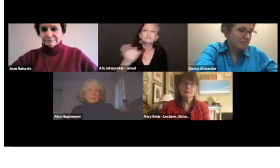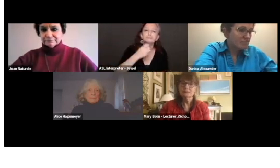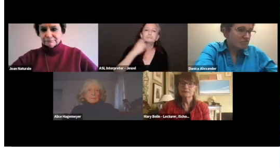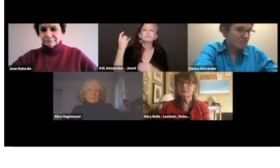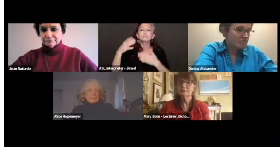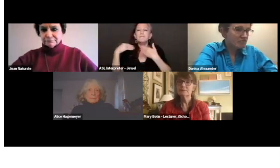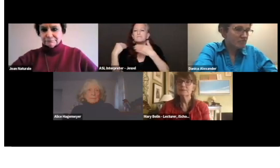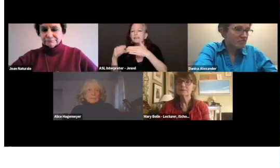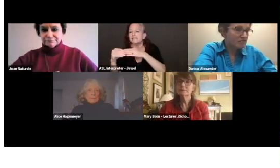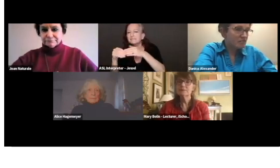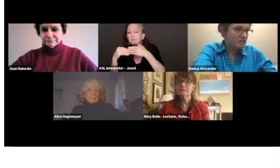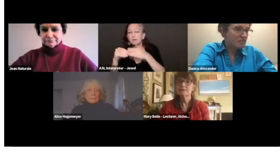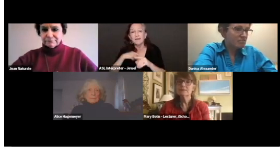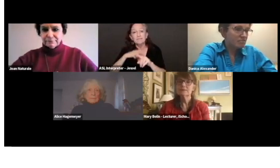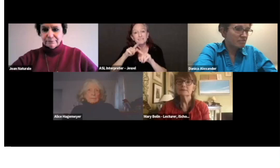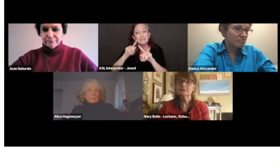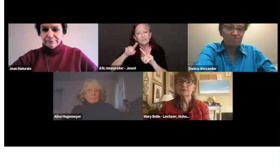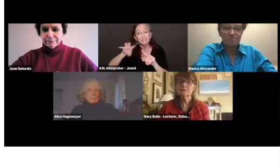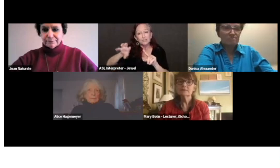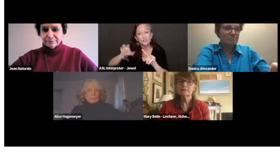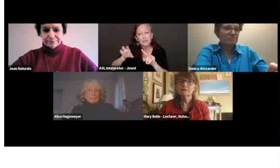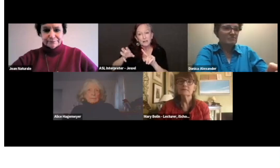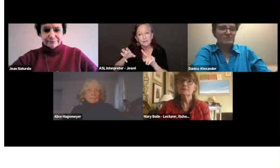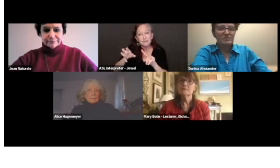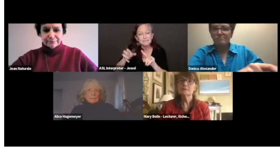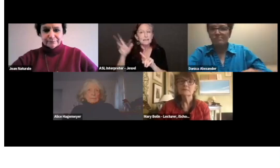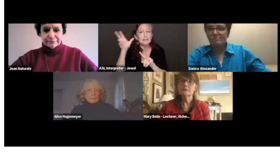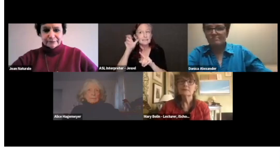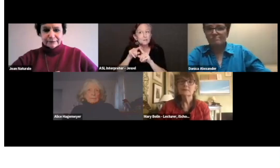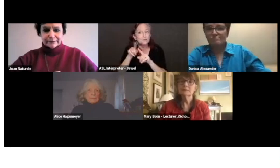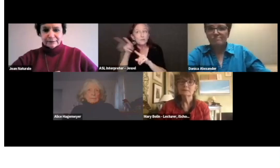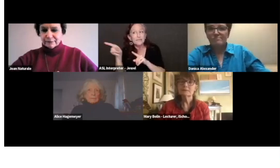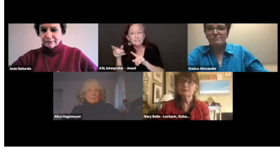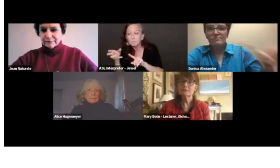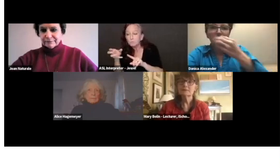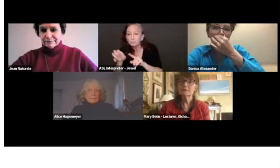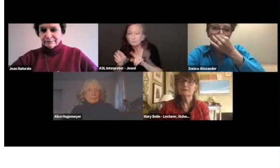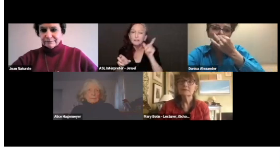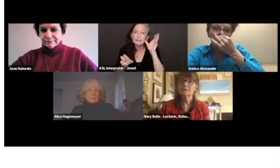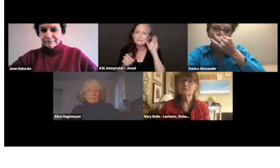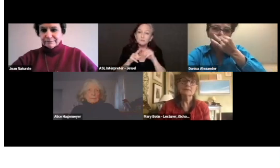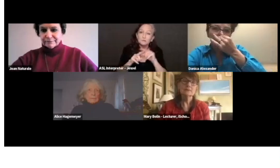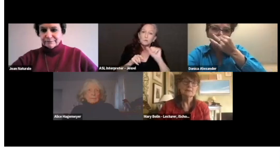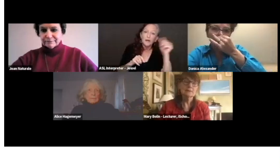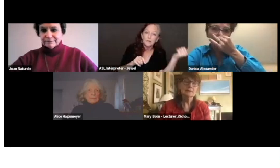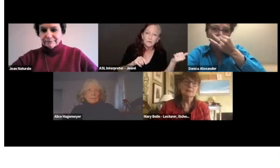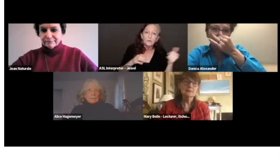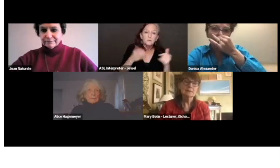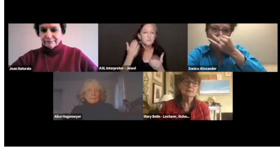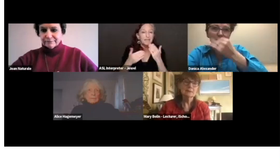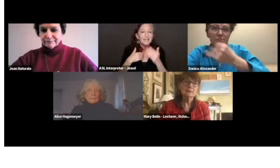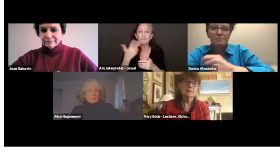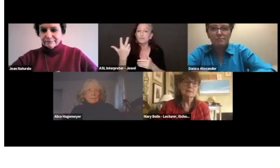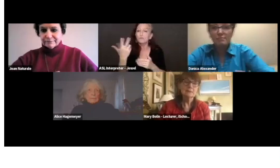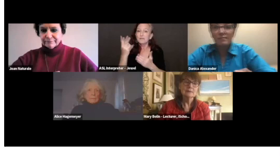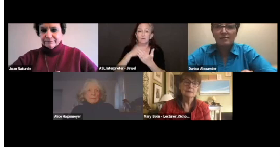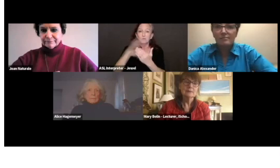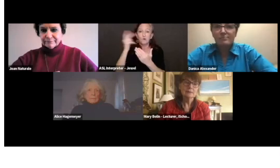in your systems, and have three different programs going on in the same building without bleeding over into each other.